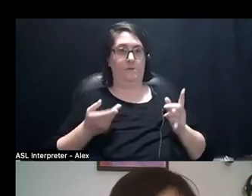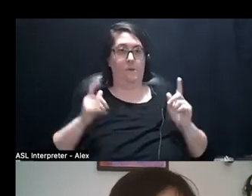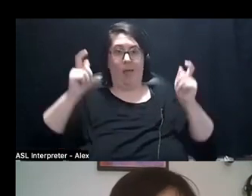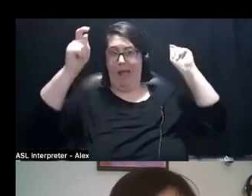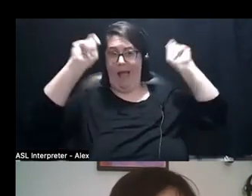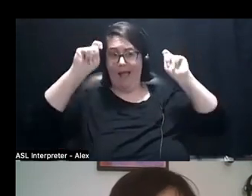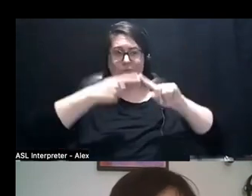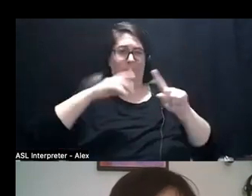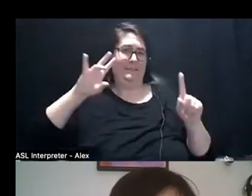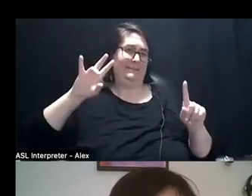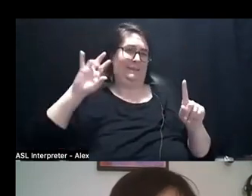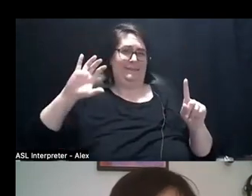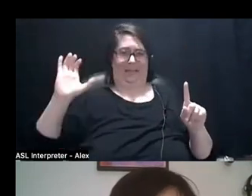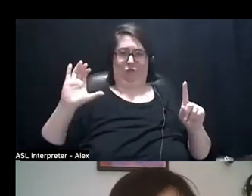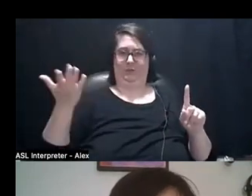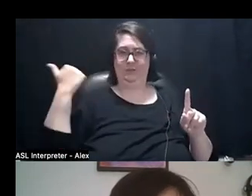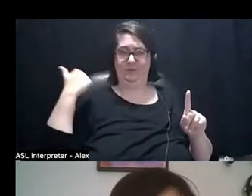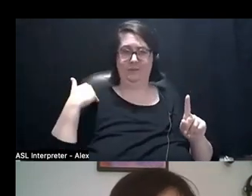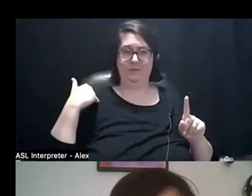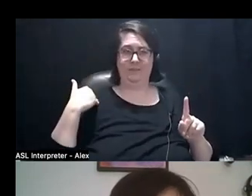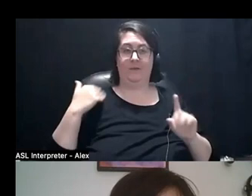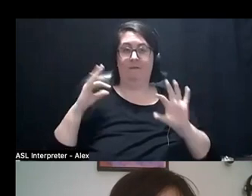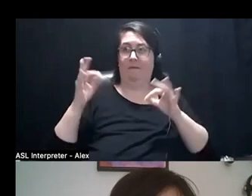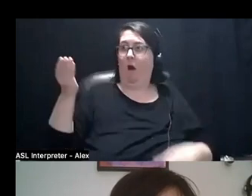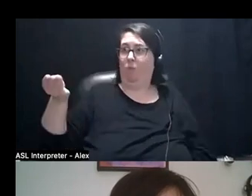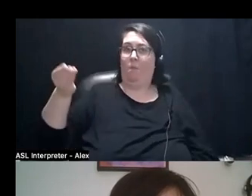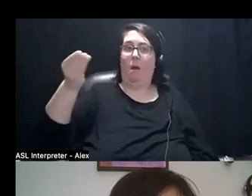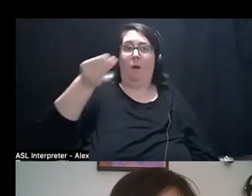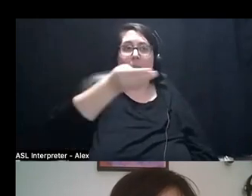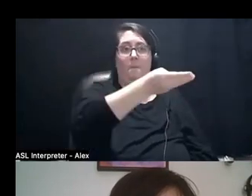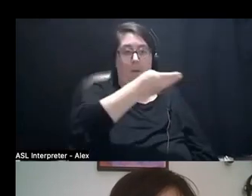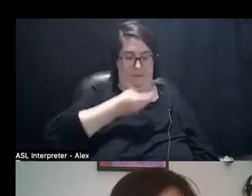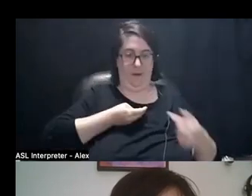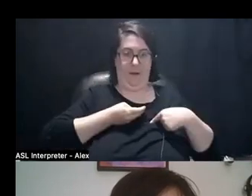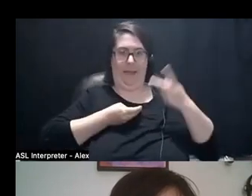1700s that's like been from hand, to hand, to hand, you know, like lots of people owning it